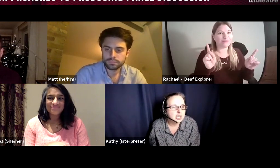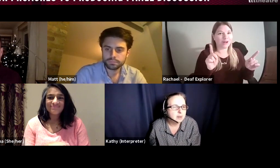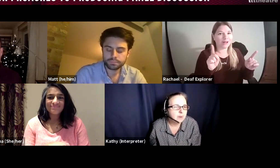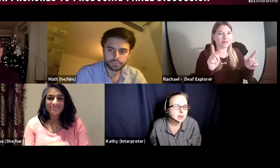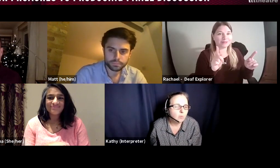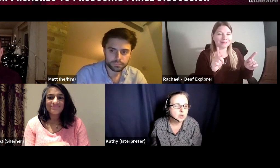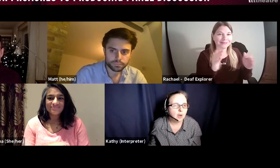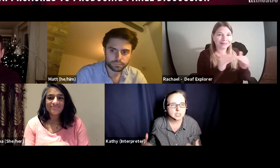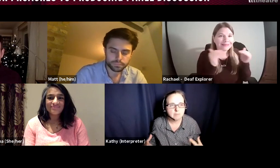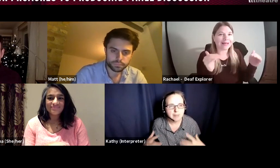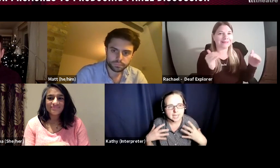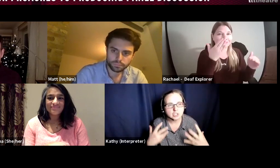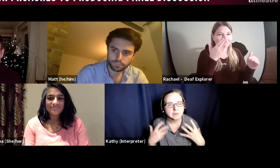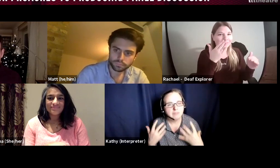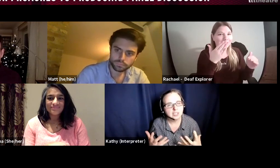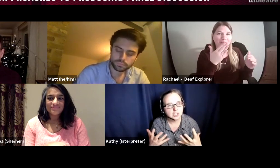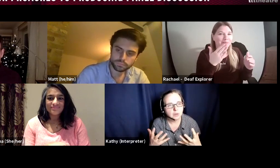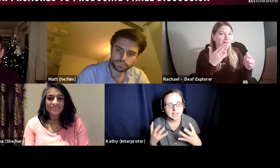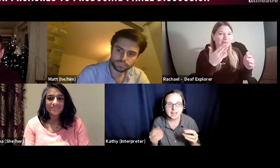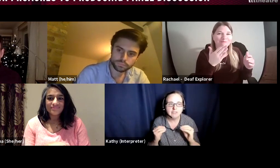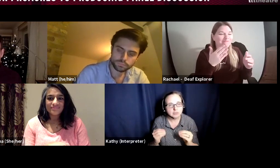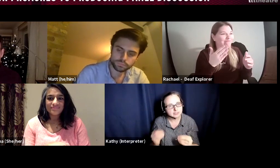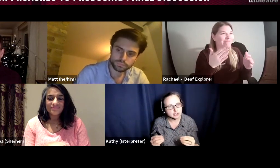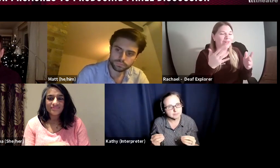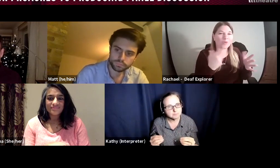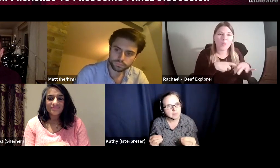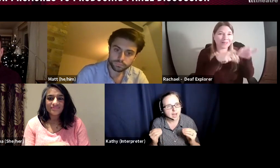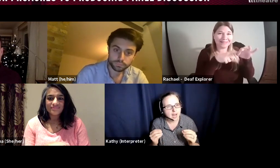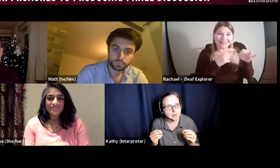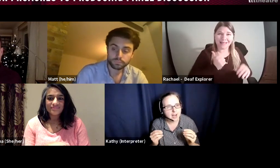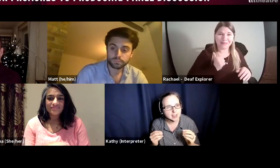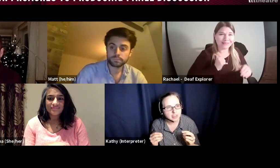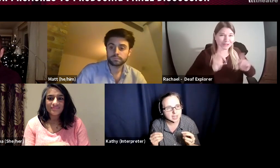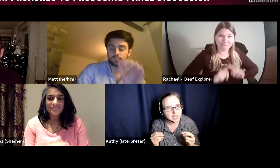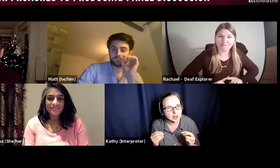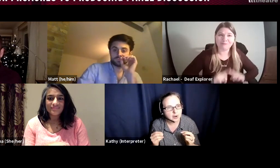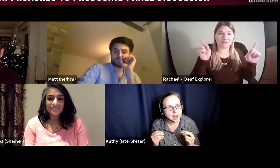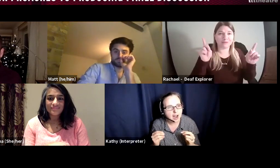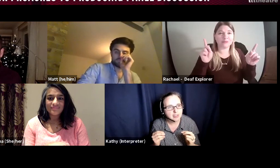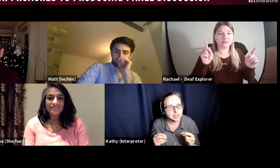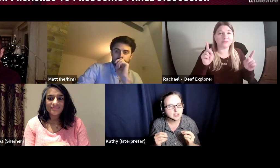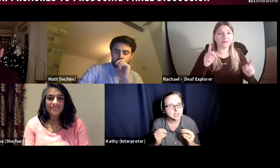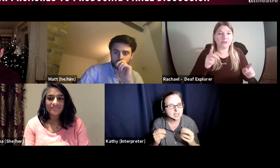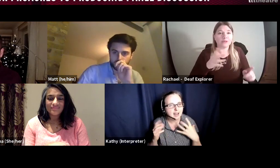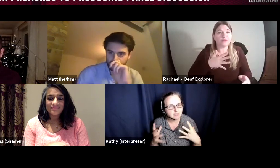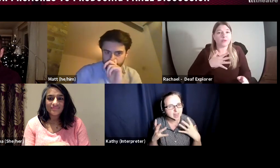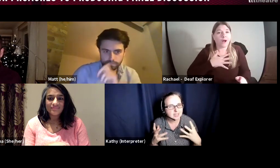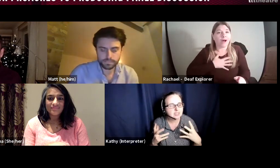but when you go into a mainstream venue it can feel different, and I think you need to have that